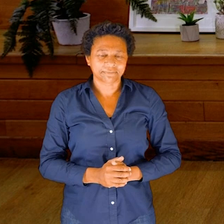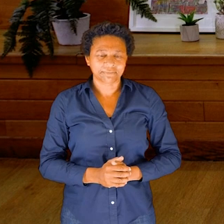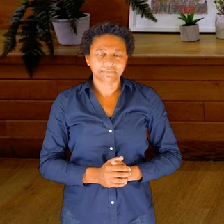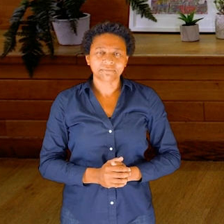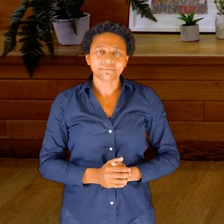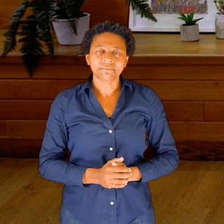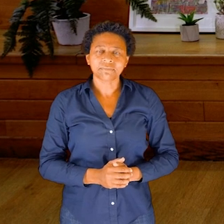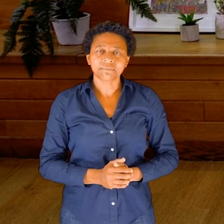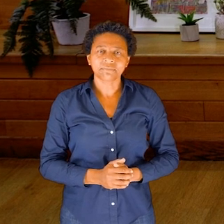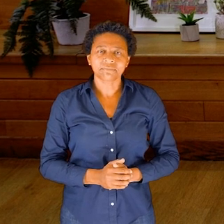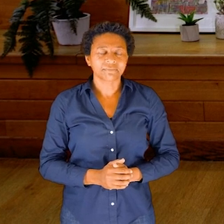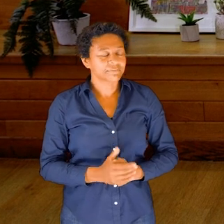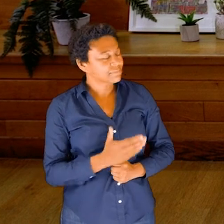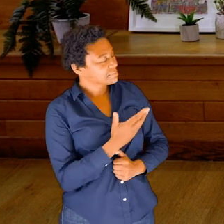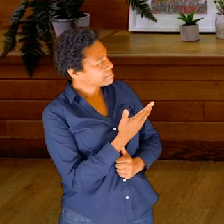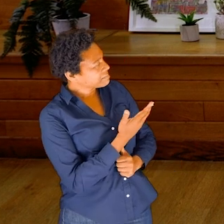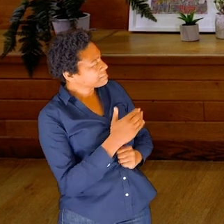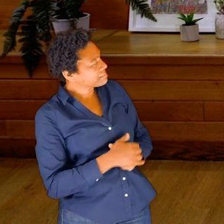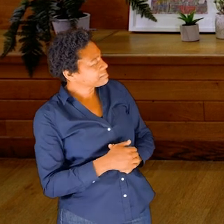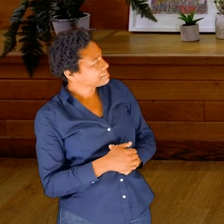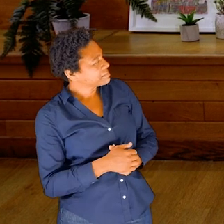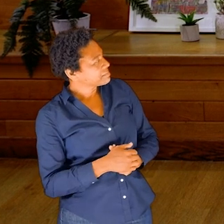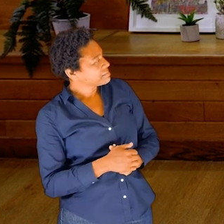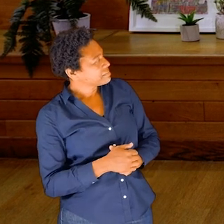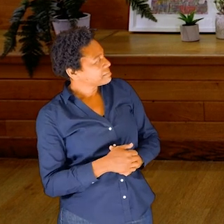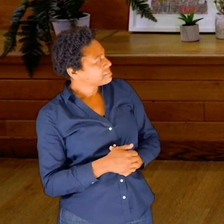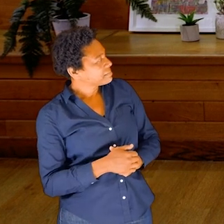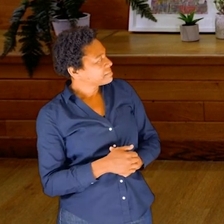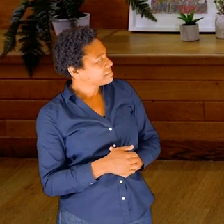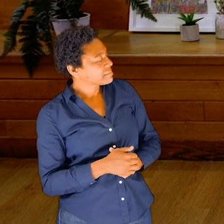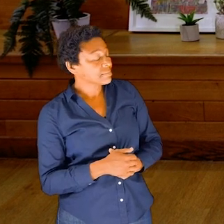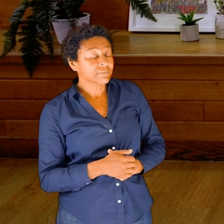When you’ve got that heat, once again, place the hands on the eyes,